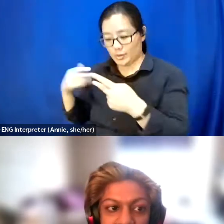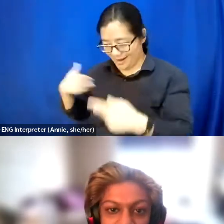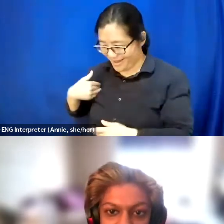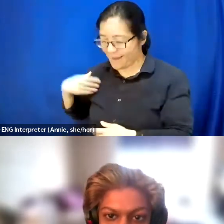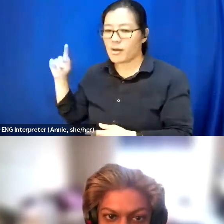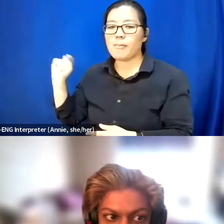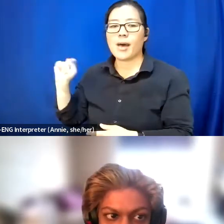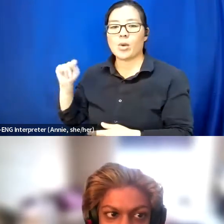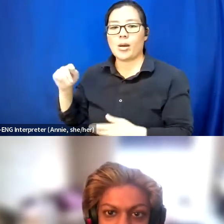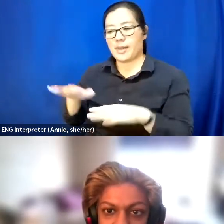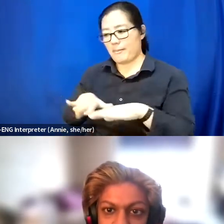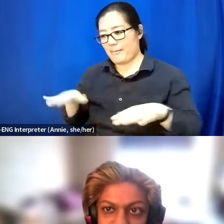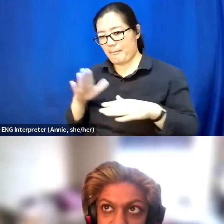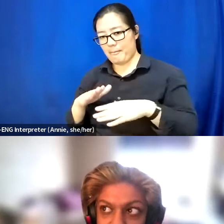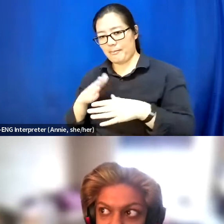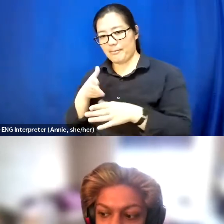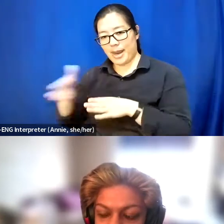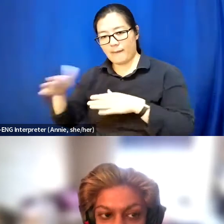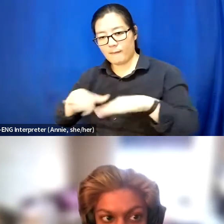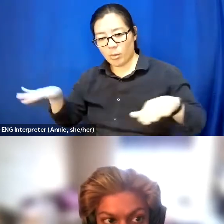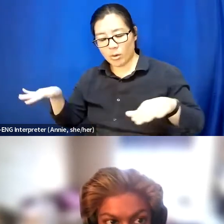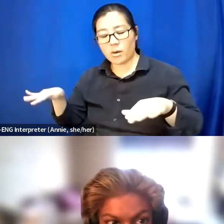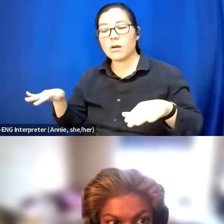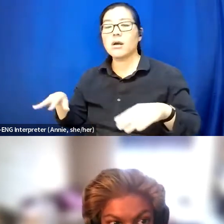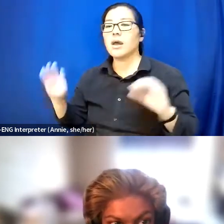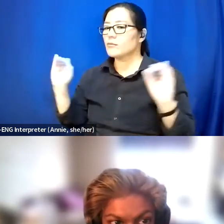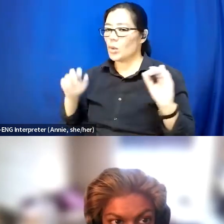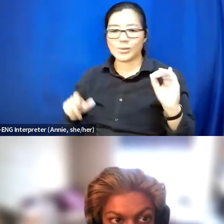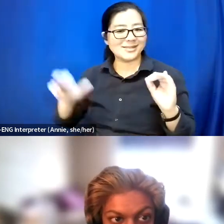They have no steps to get inside.